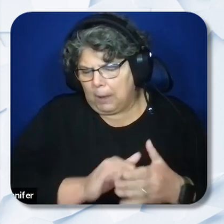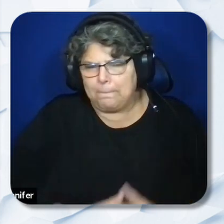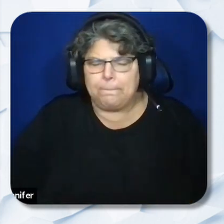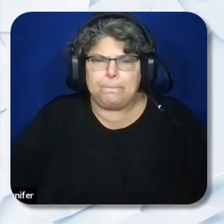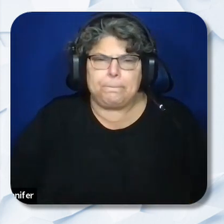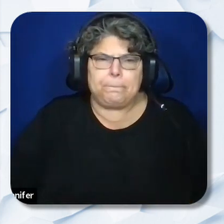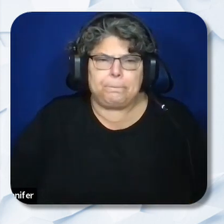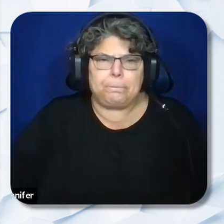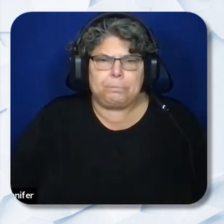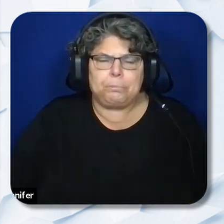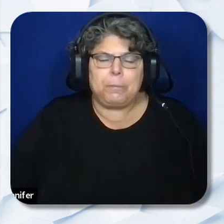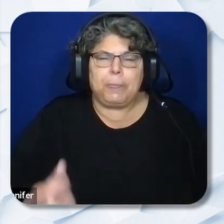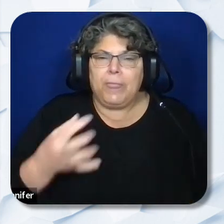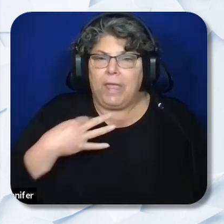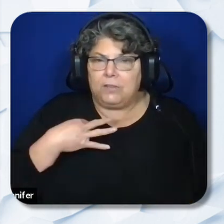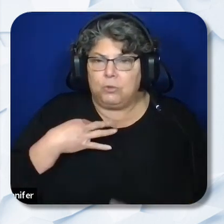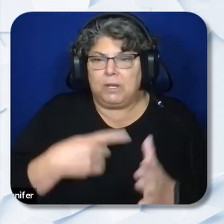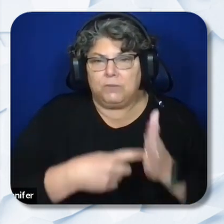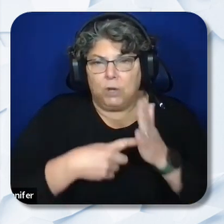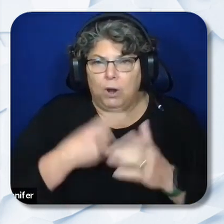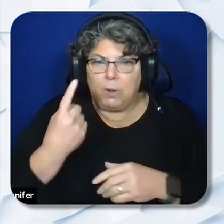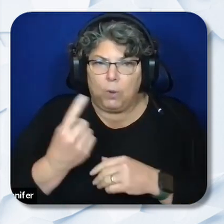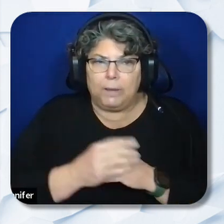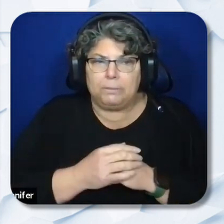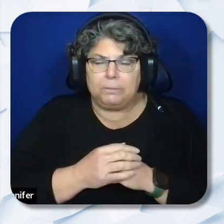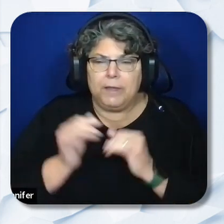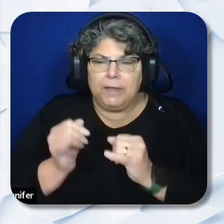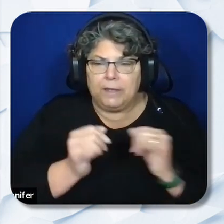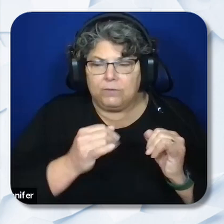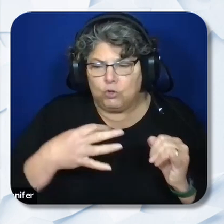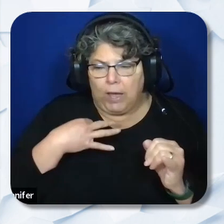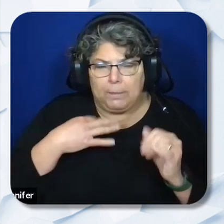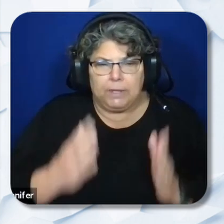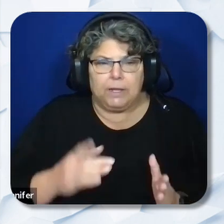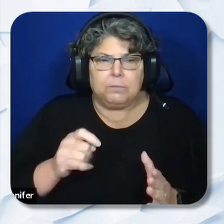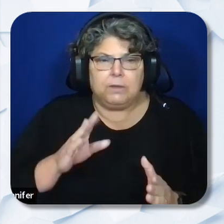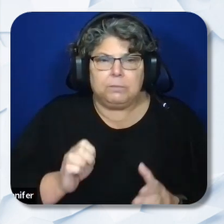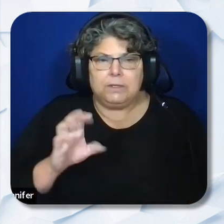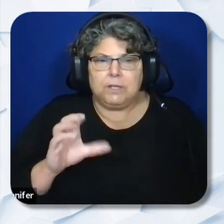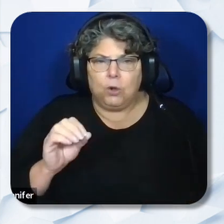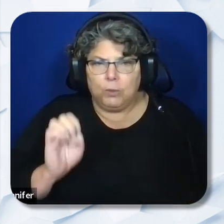Eligibility Requirements 1 Individual applicants must be a COE, SELPA,